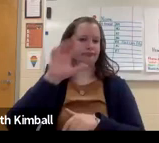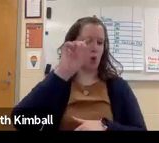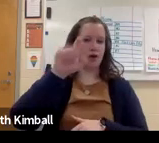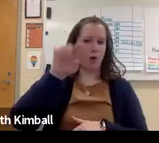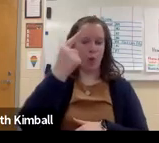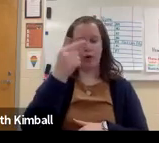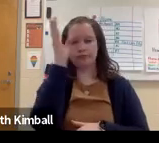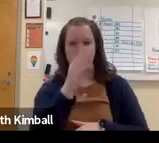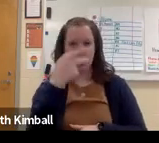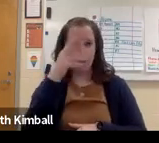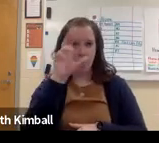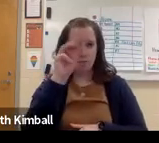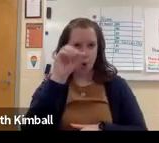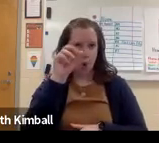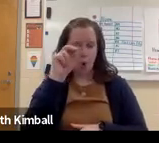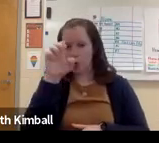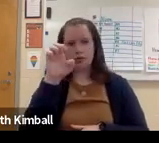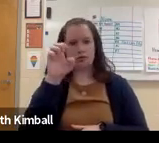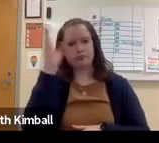And you could probably Google it, too. It's not hard to find.